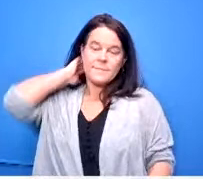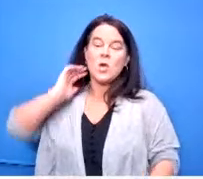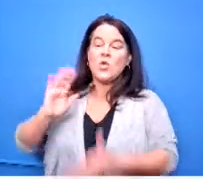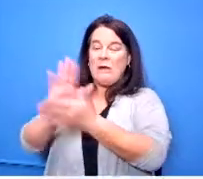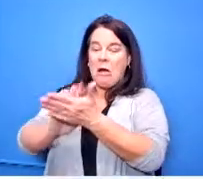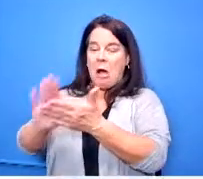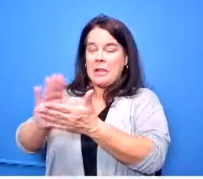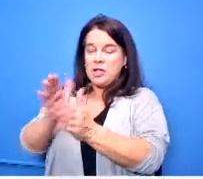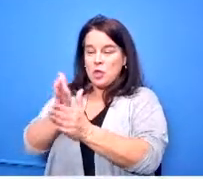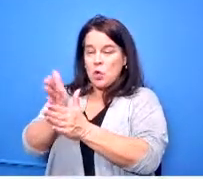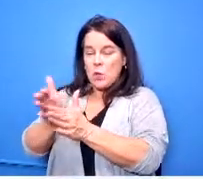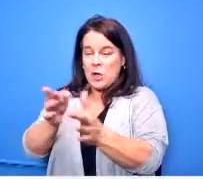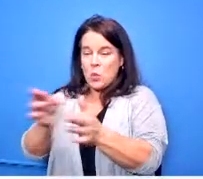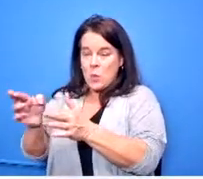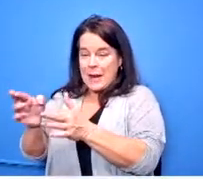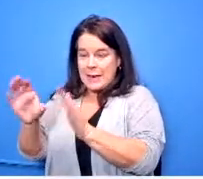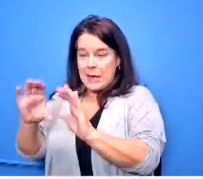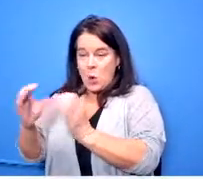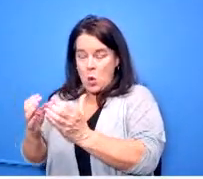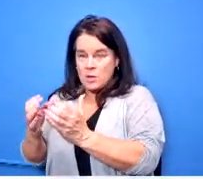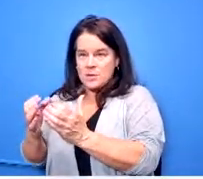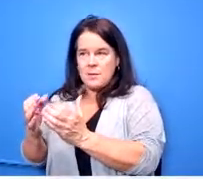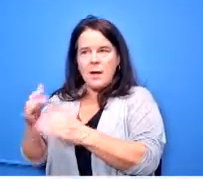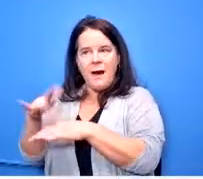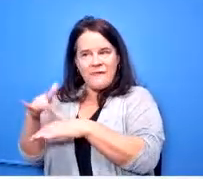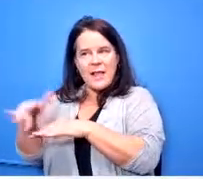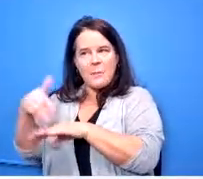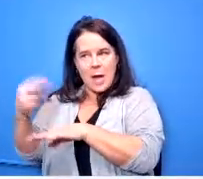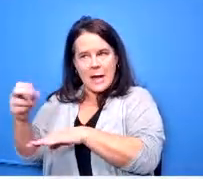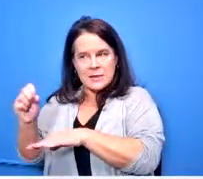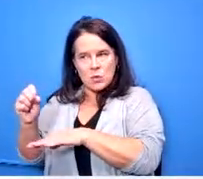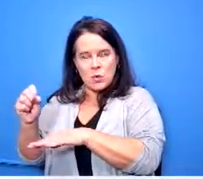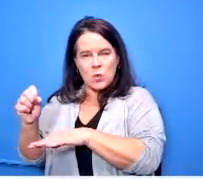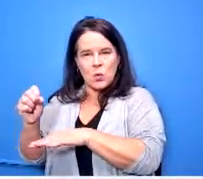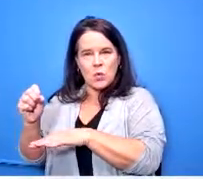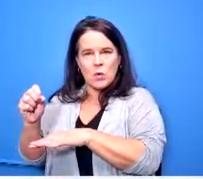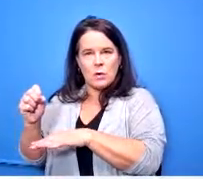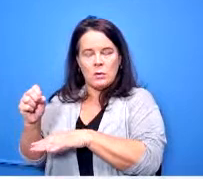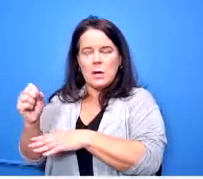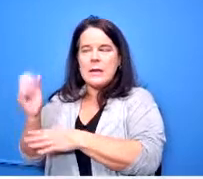that's available at the high school some of the teachers have infused some of that information but